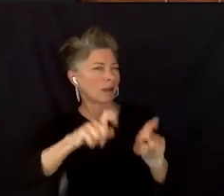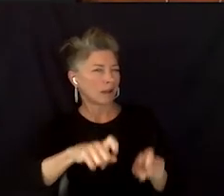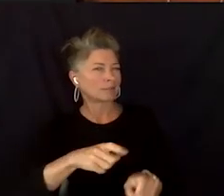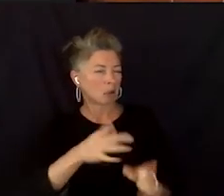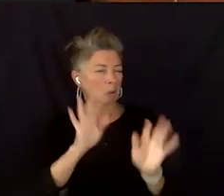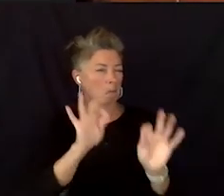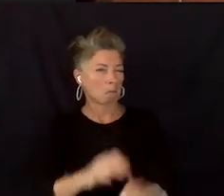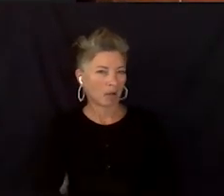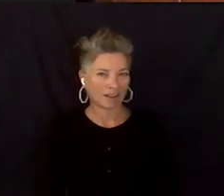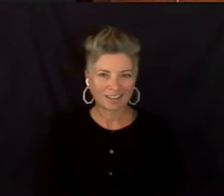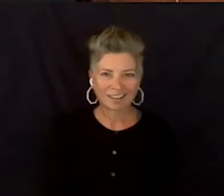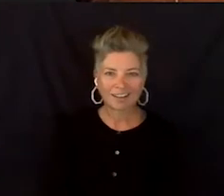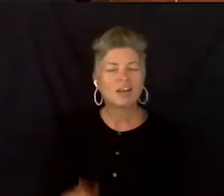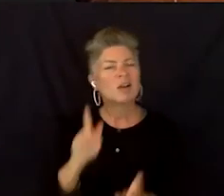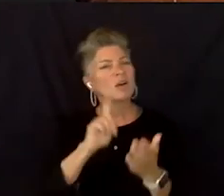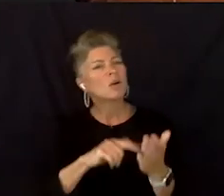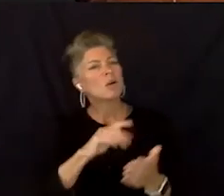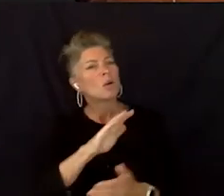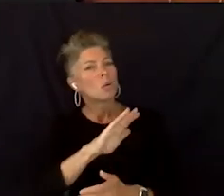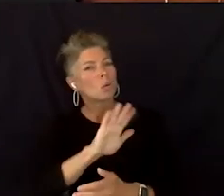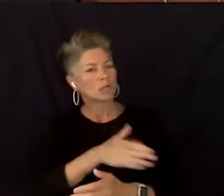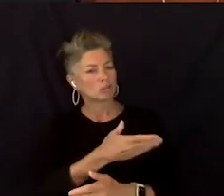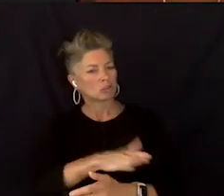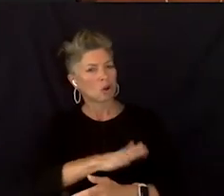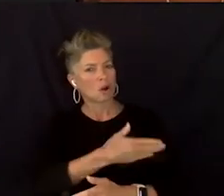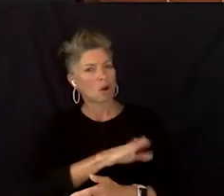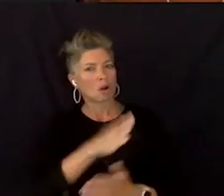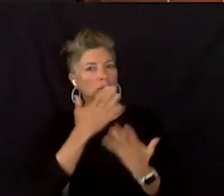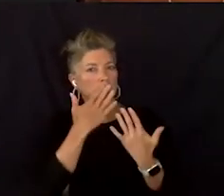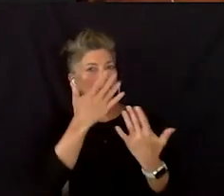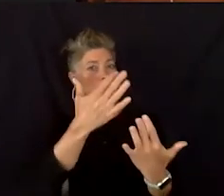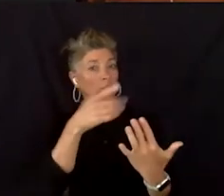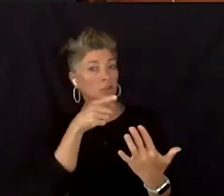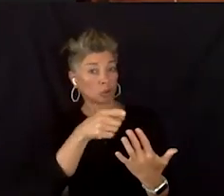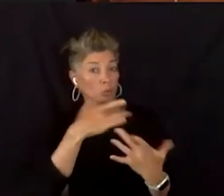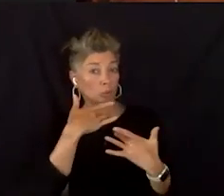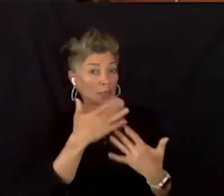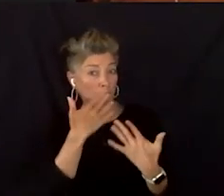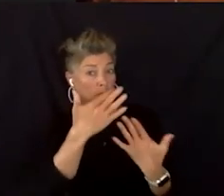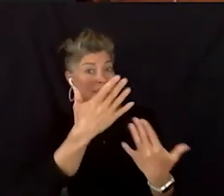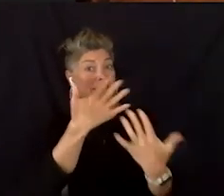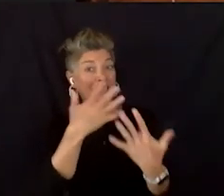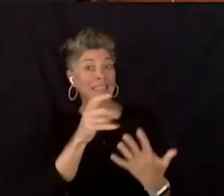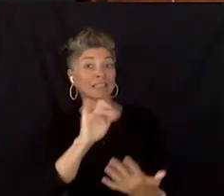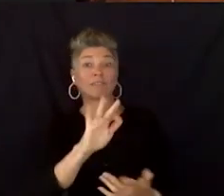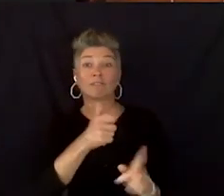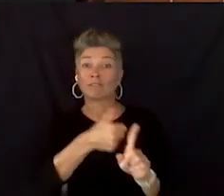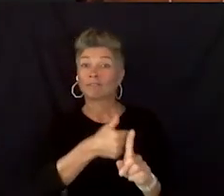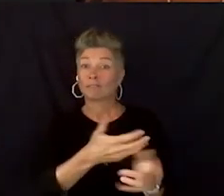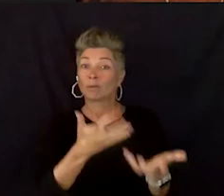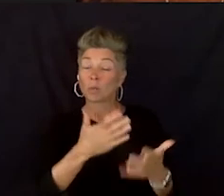What songs, uh, do you sing or listen to when you're looking to find joy? Or artist?